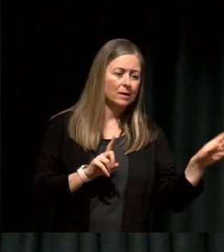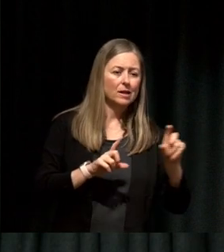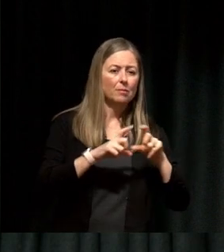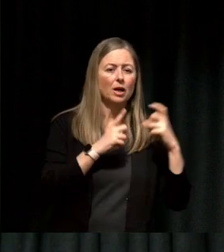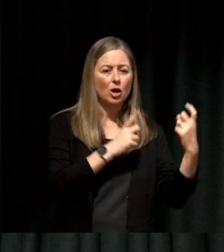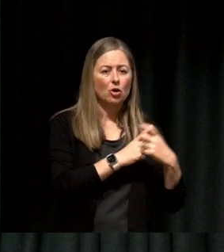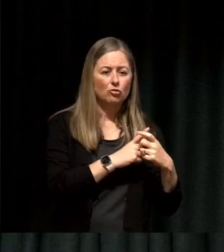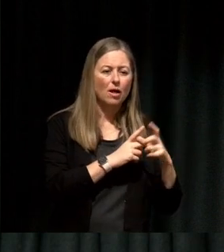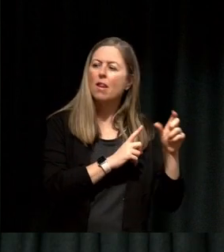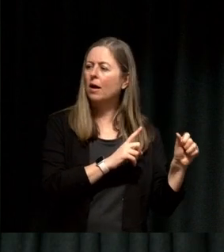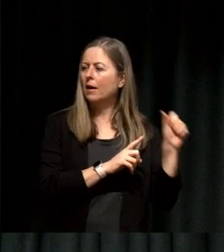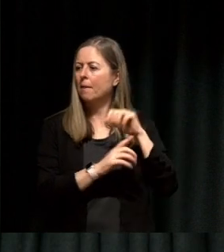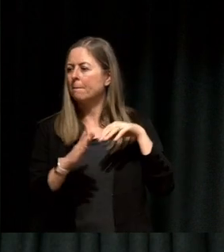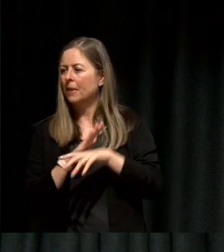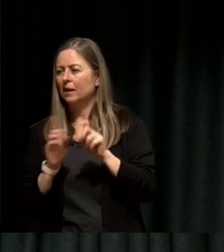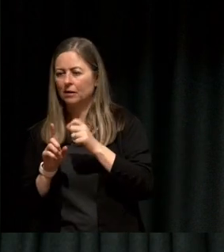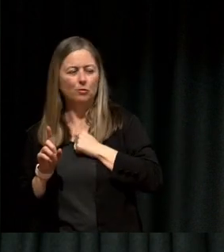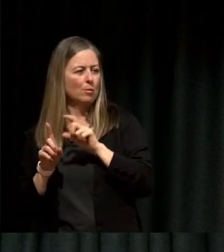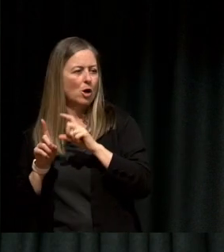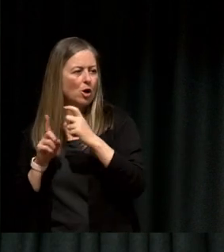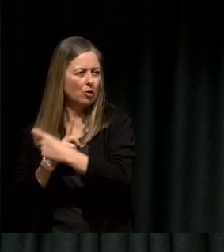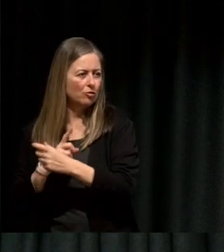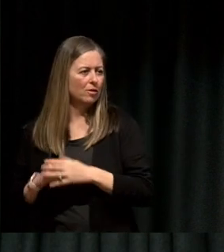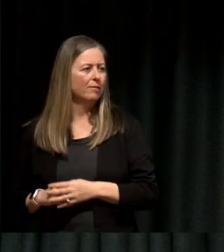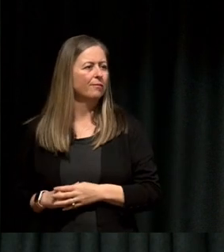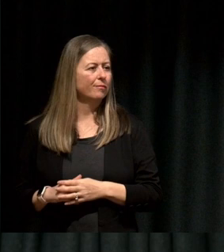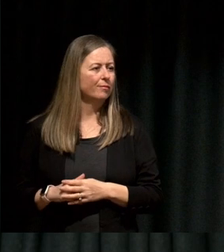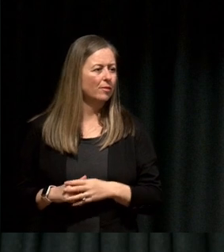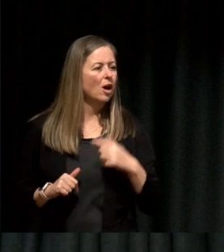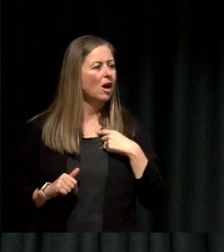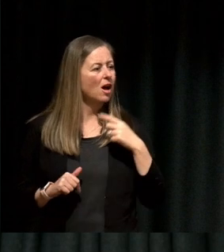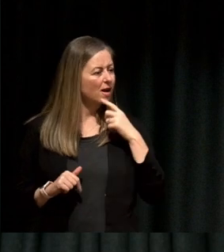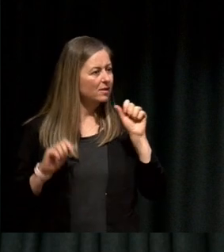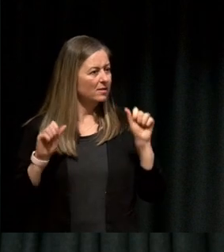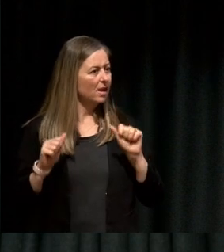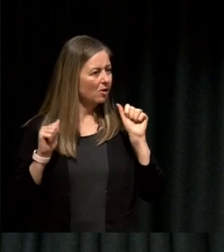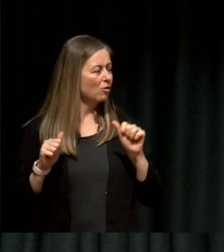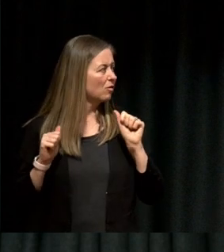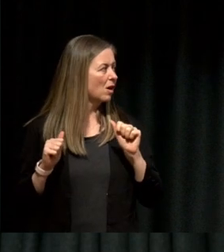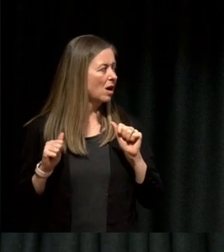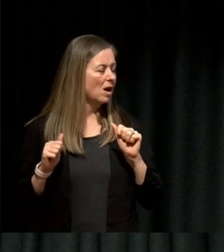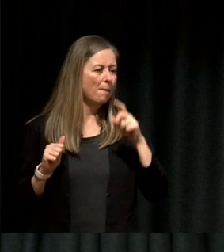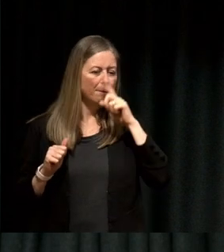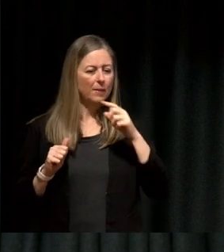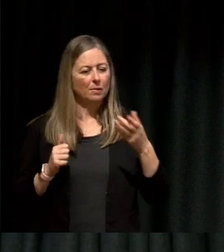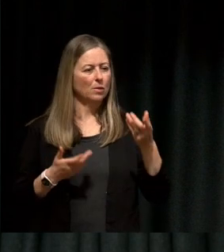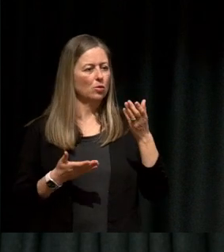And then I literally had his back-to-back Zoom call the next person and I said we're working on this thing and it's been described to me as like sitting on the outside of our